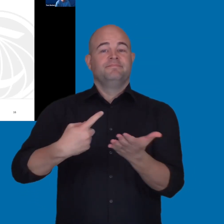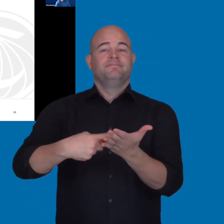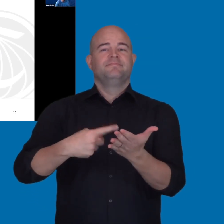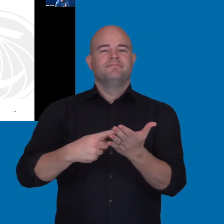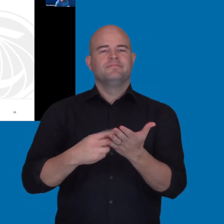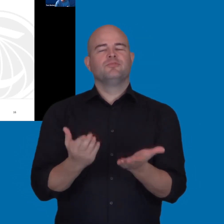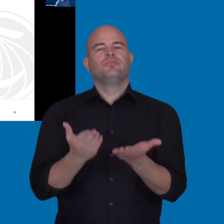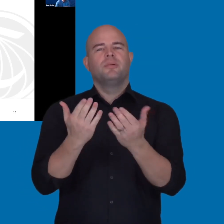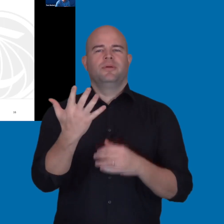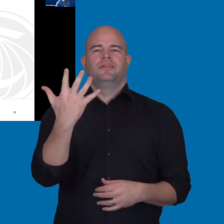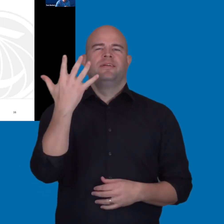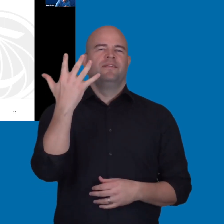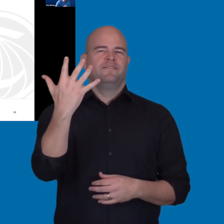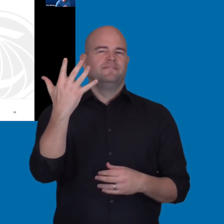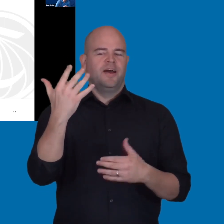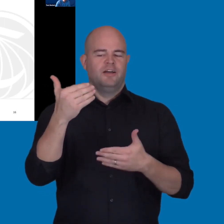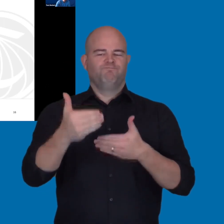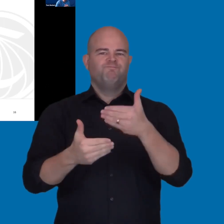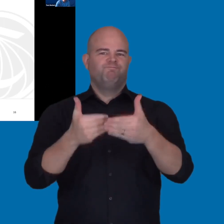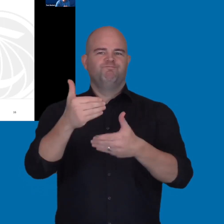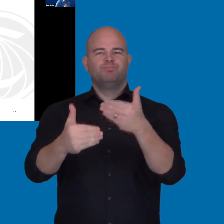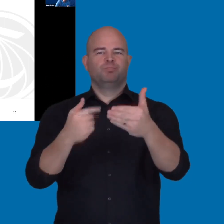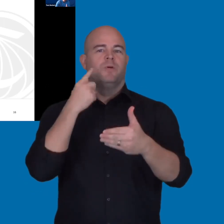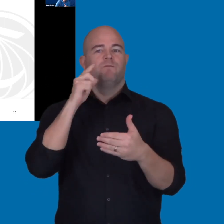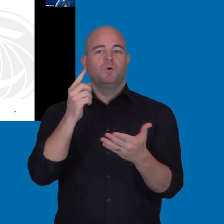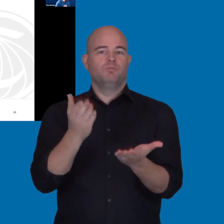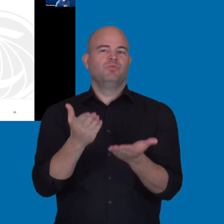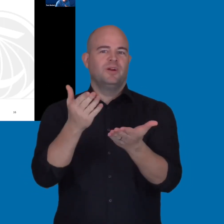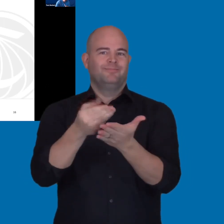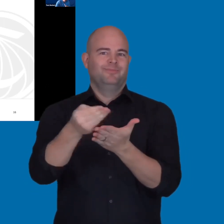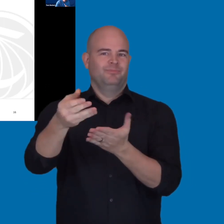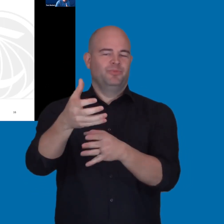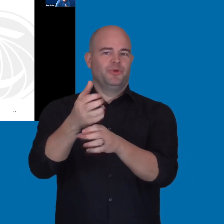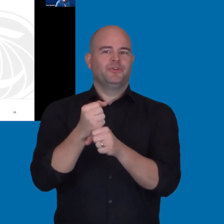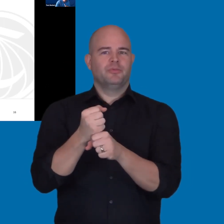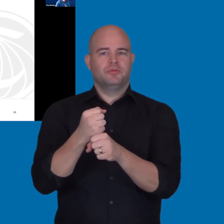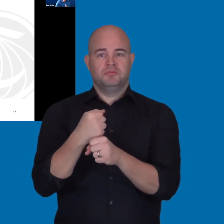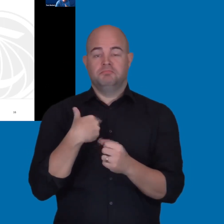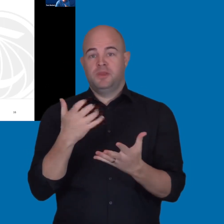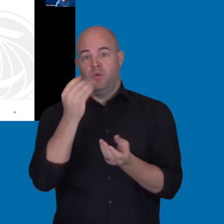Now, did want to mention up front that if follow these steps to implement accessible procurement,